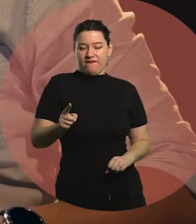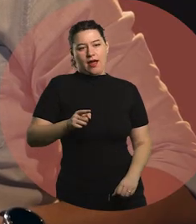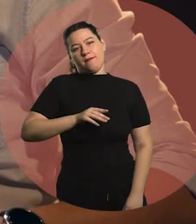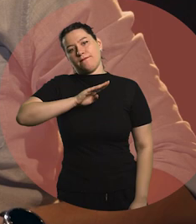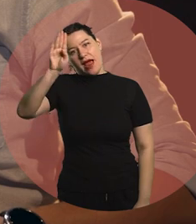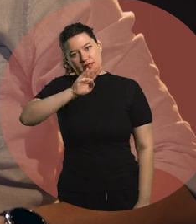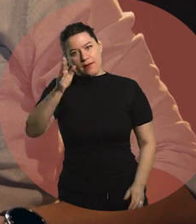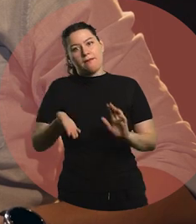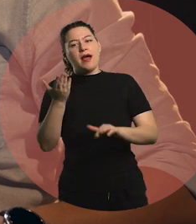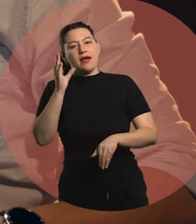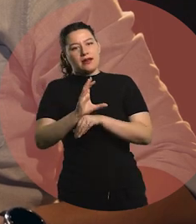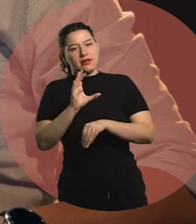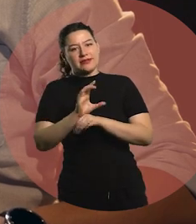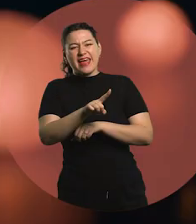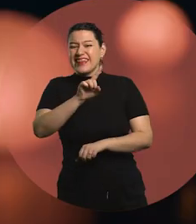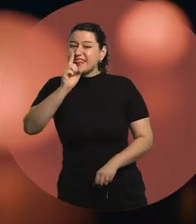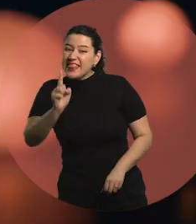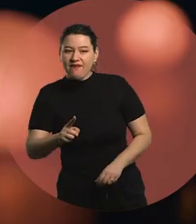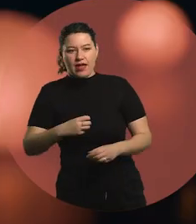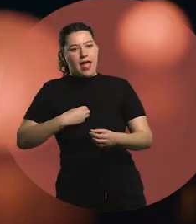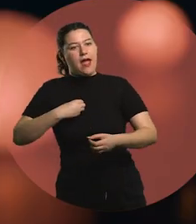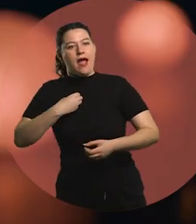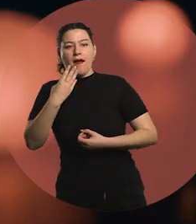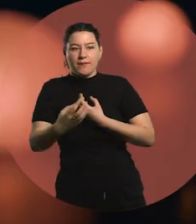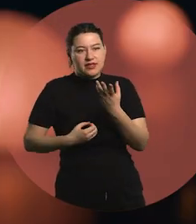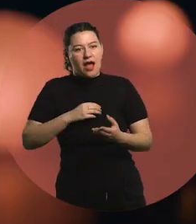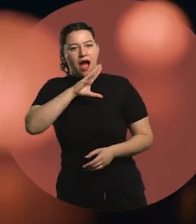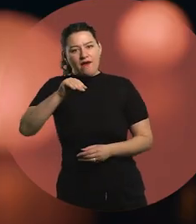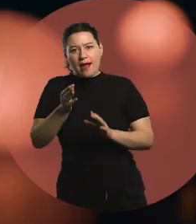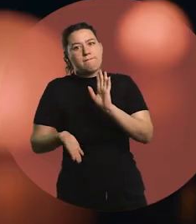"You must express yourself more in class".